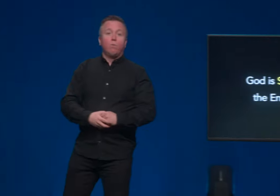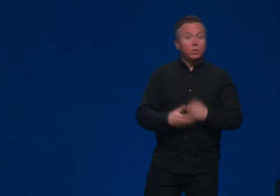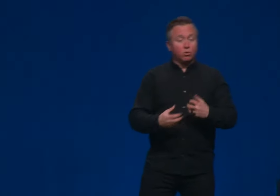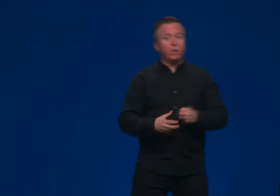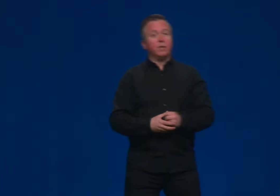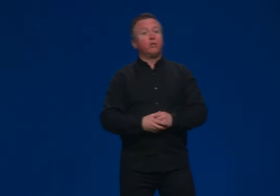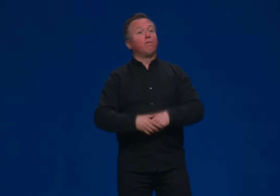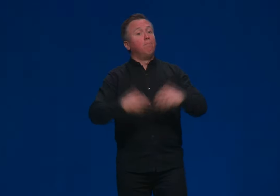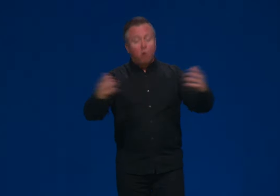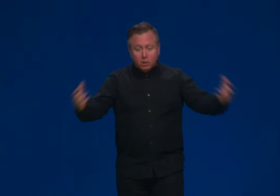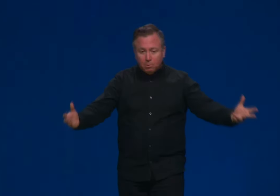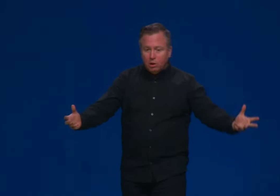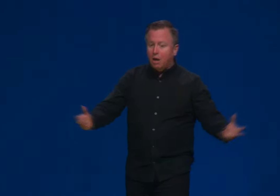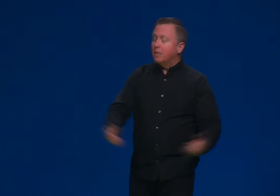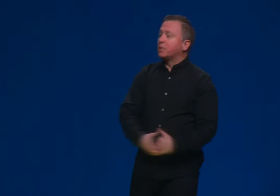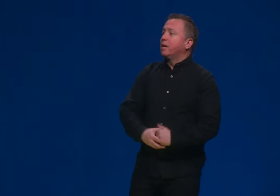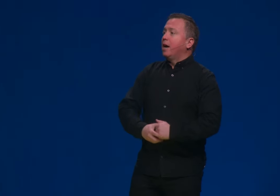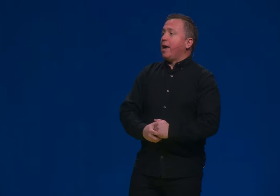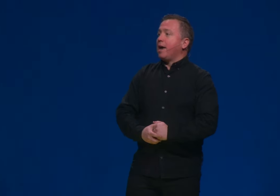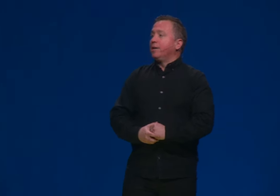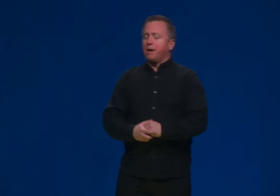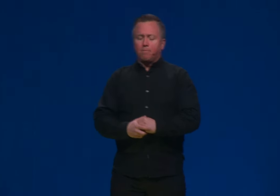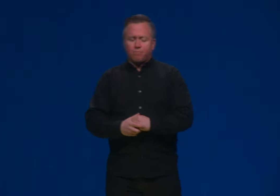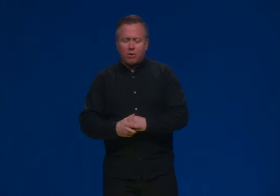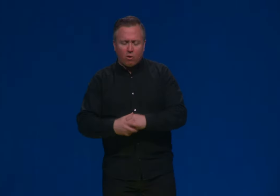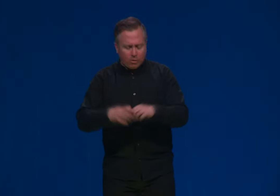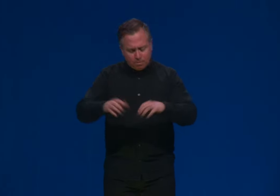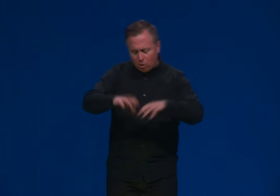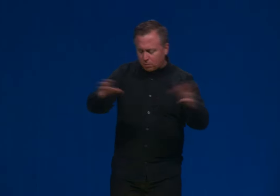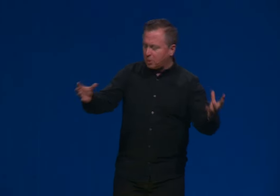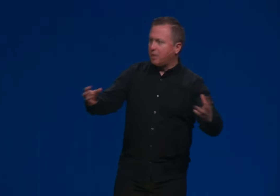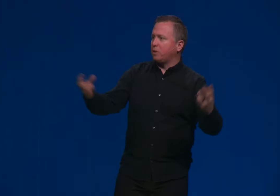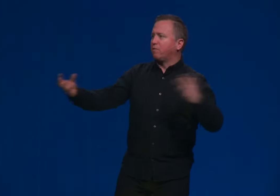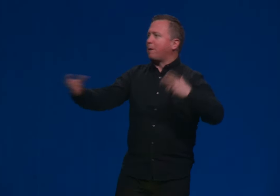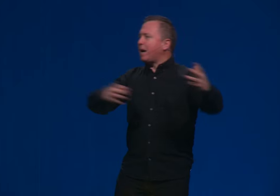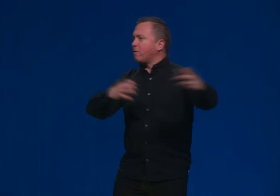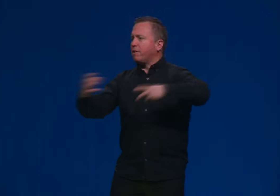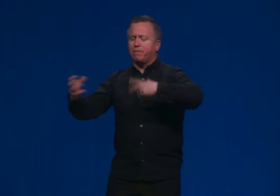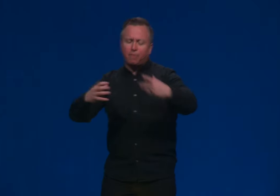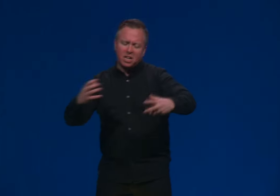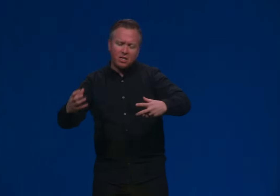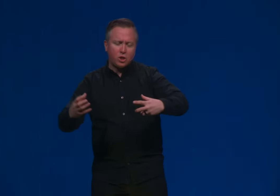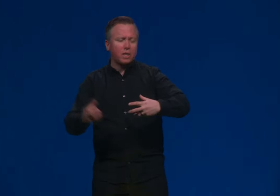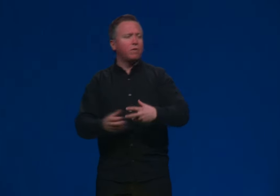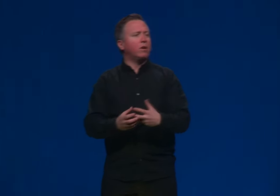When this was written, you have multiple gods and there are always multiple centers of power that are fighting each other.